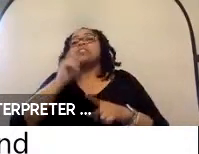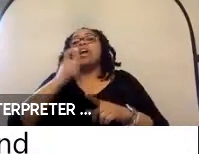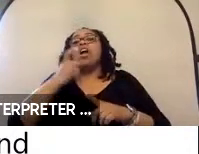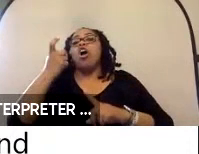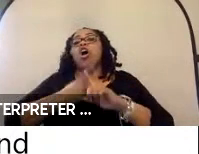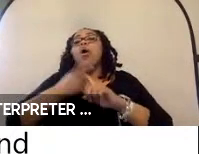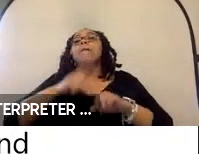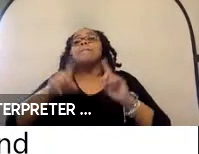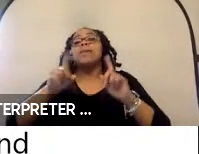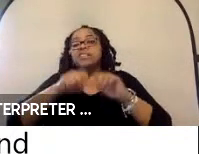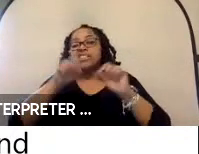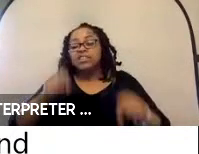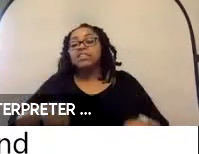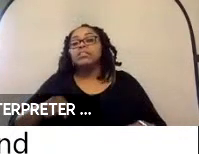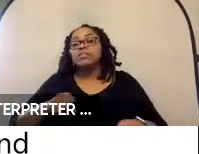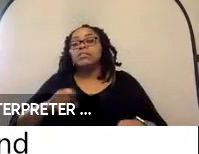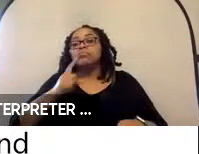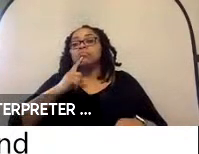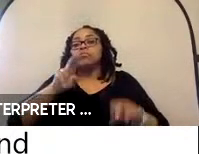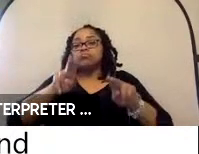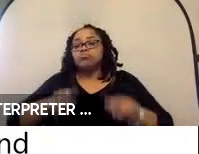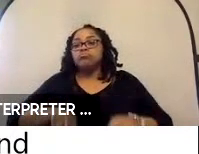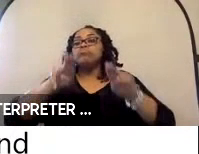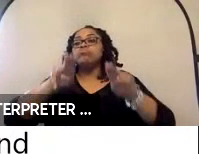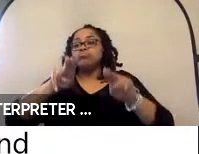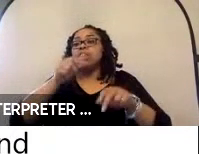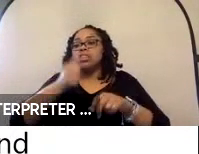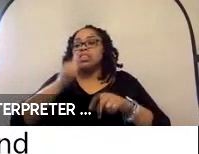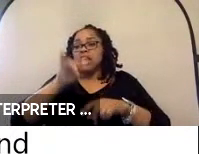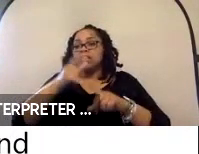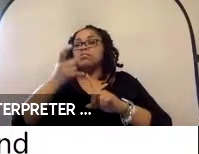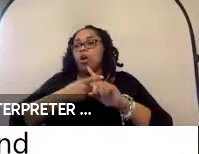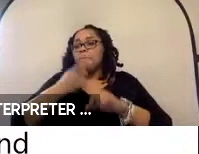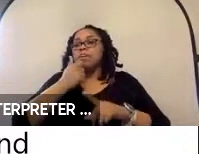securement system or the loading/unloading system is. So, some of the key features here